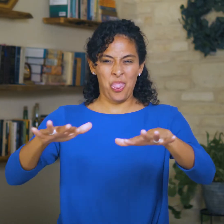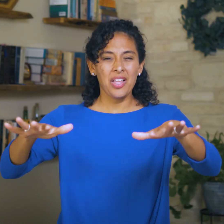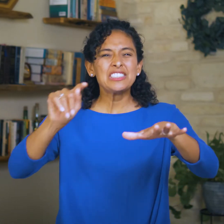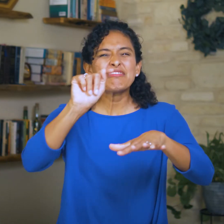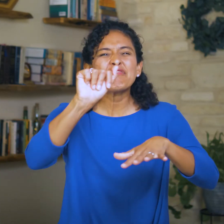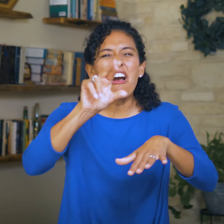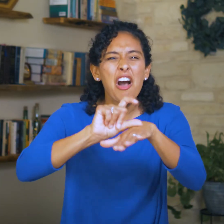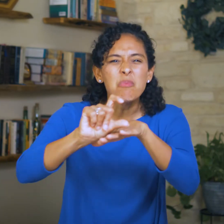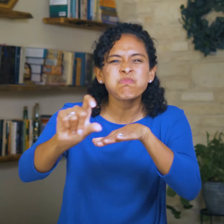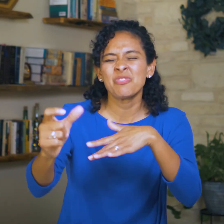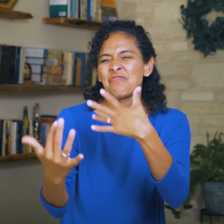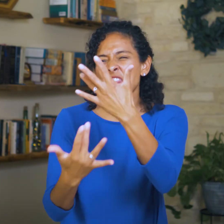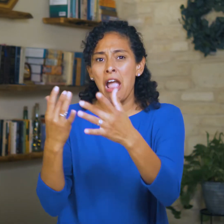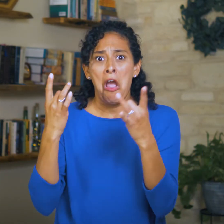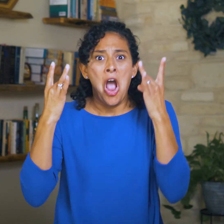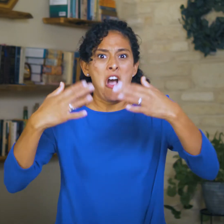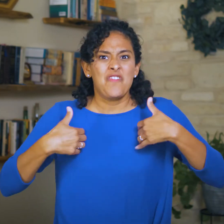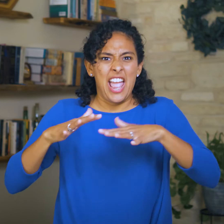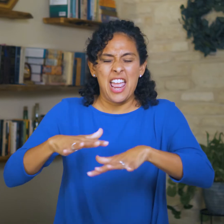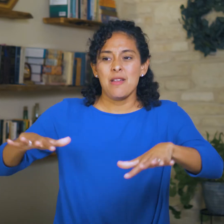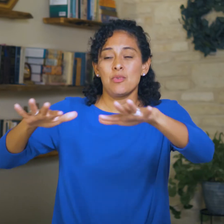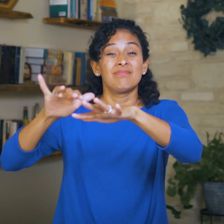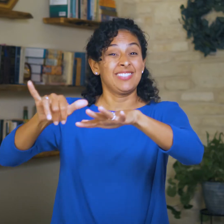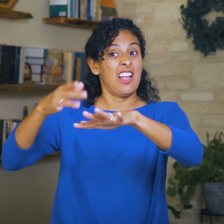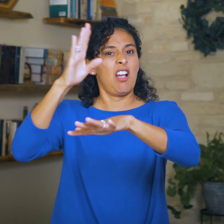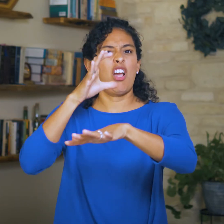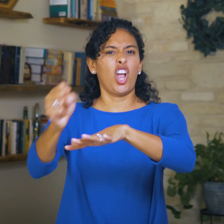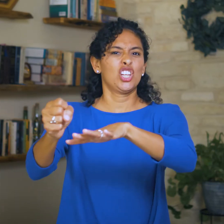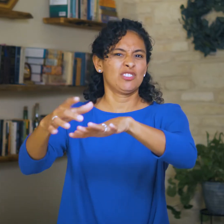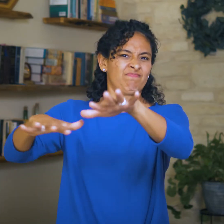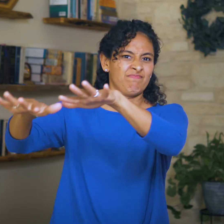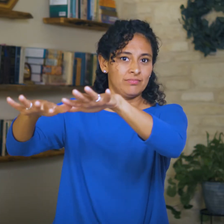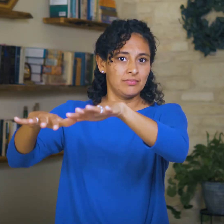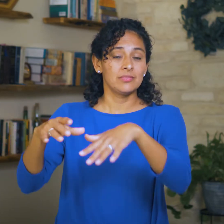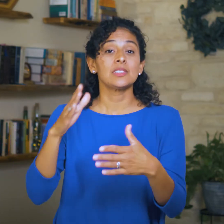full of tar and fire and terrible animals. It’s a land God has cursed.